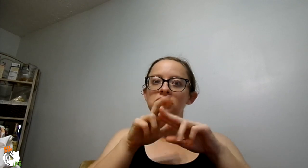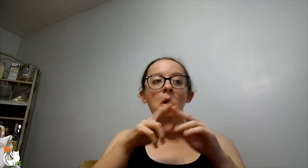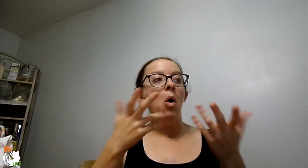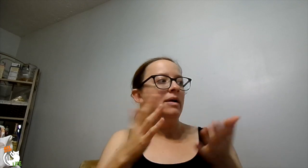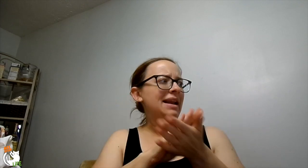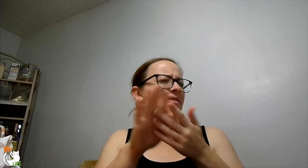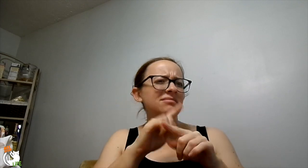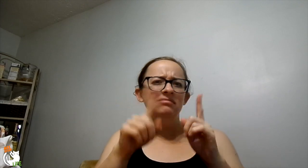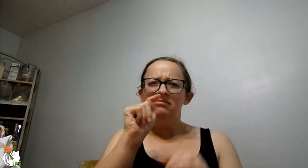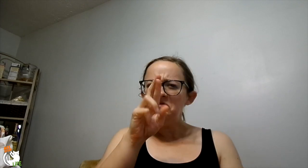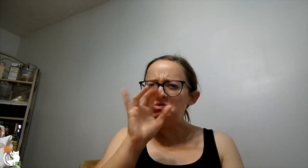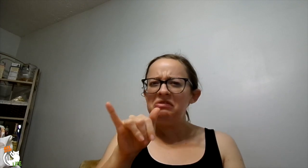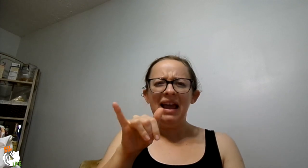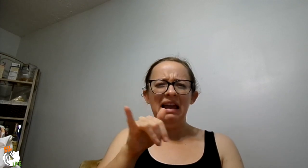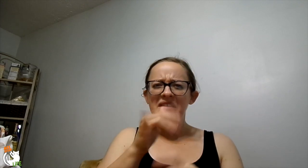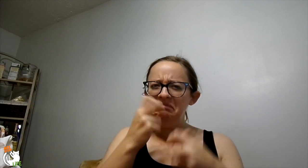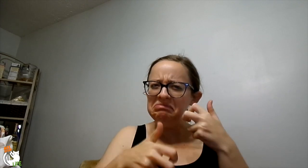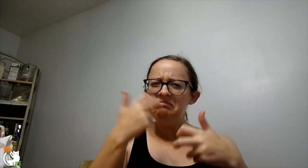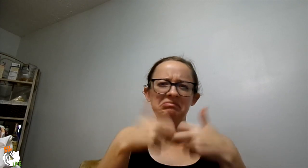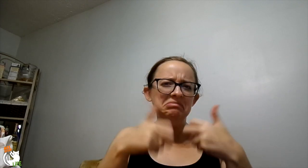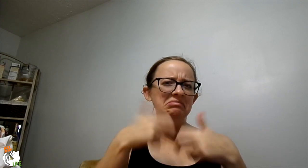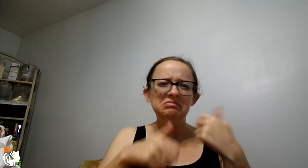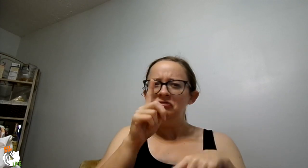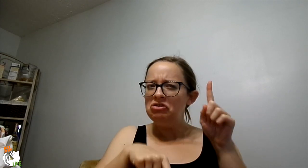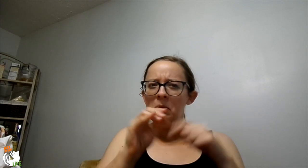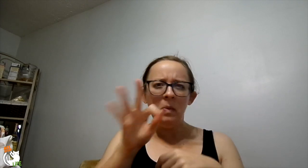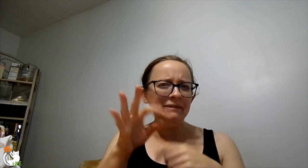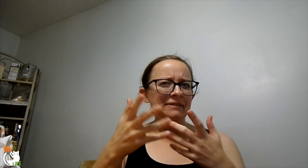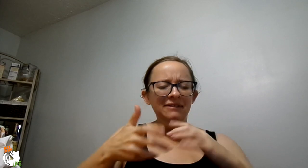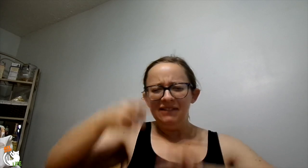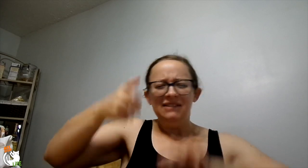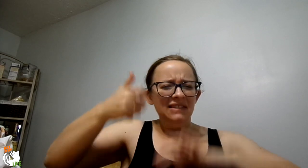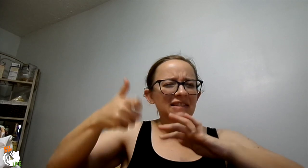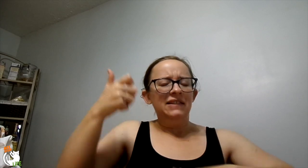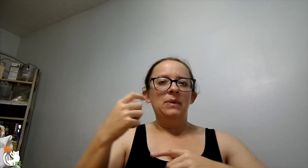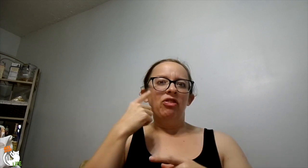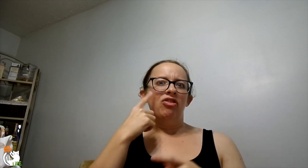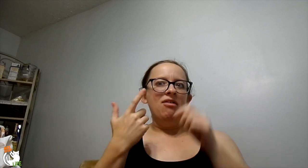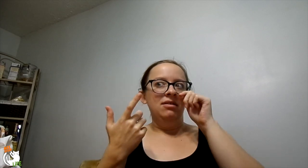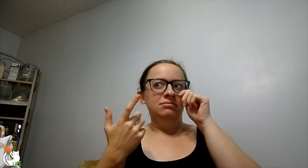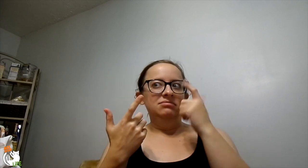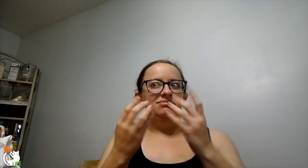We found the high chair and I thought it was really nice but the tray was so hard to get off. Like, we couldn't get it off.